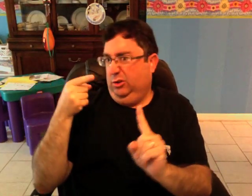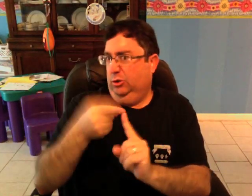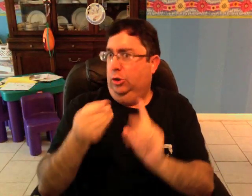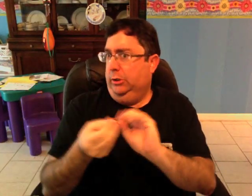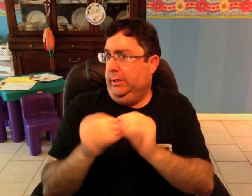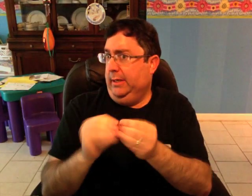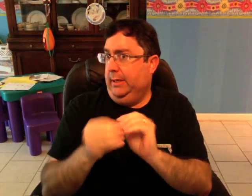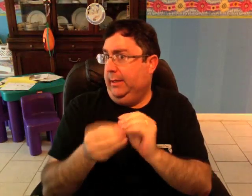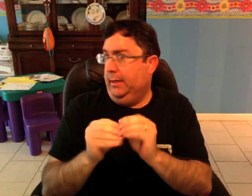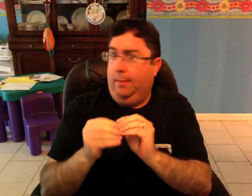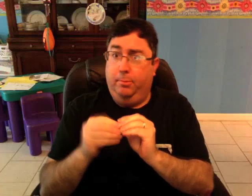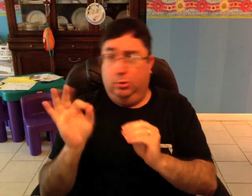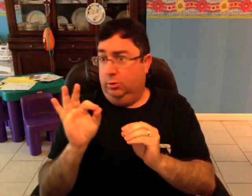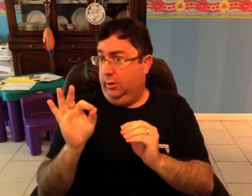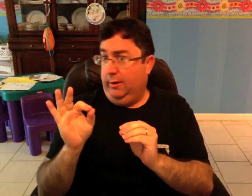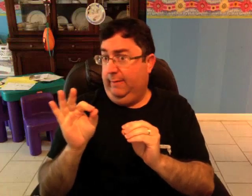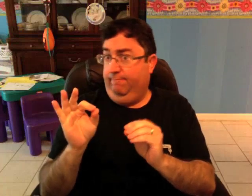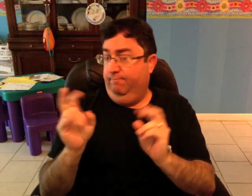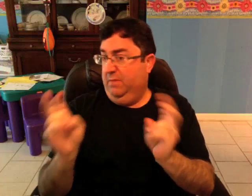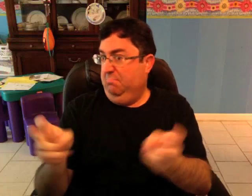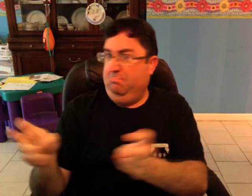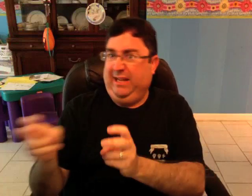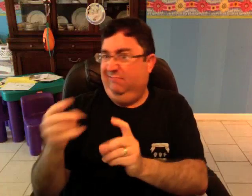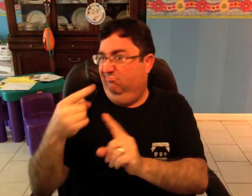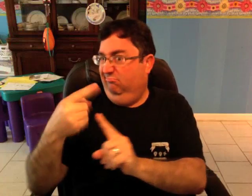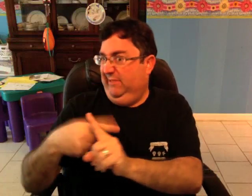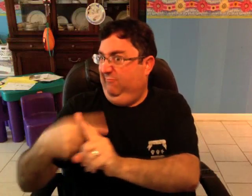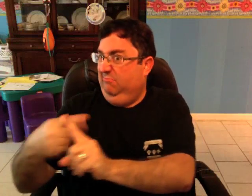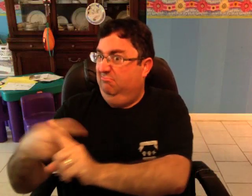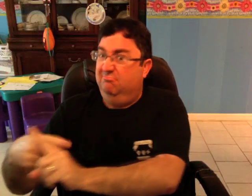they recruited doctors doing implants and said if they implanted a certain number of people per month,